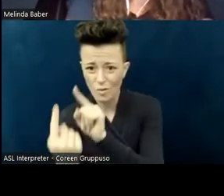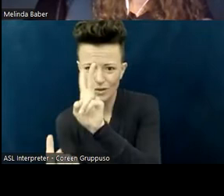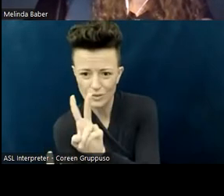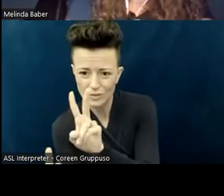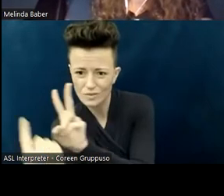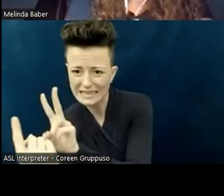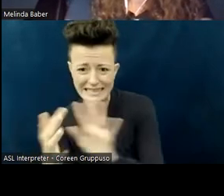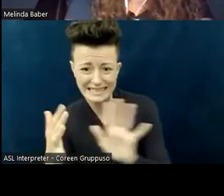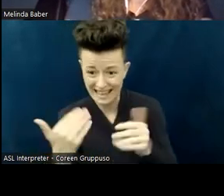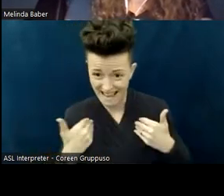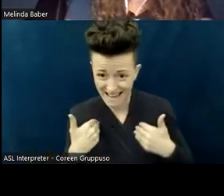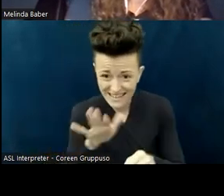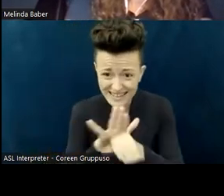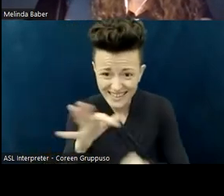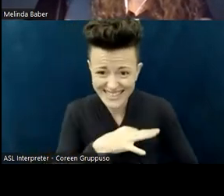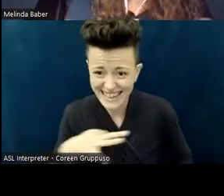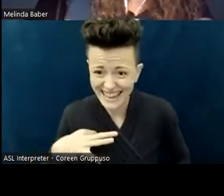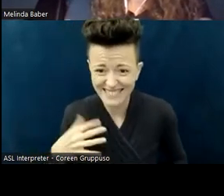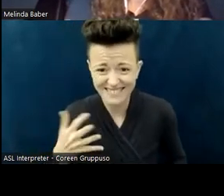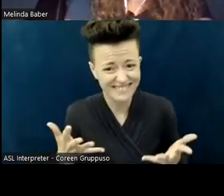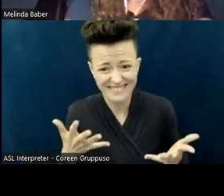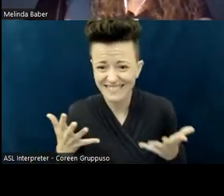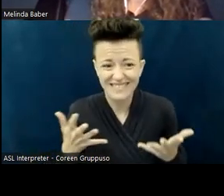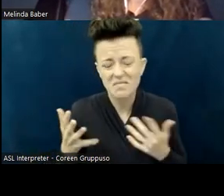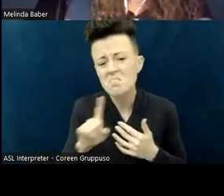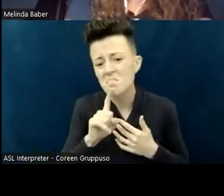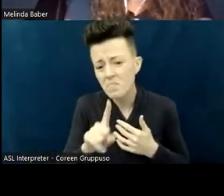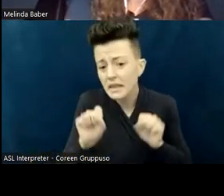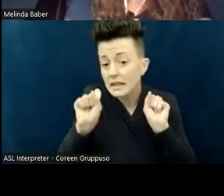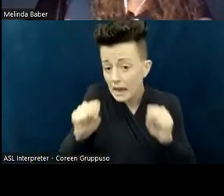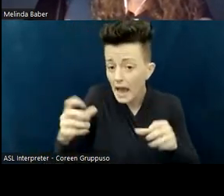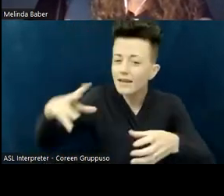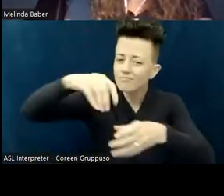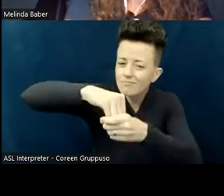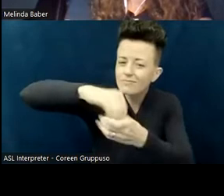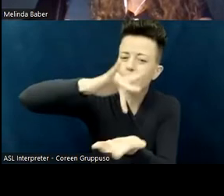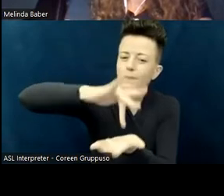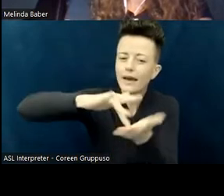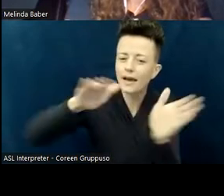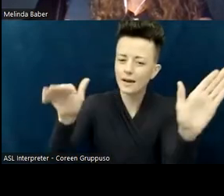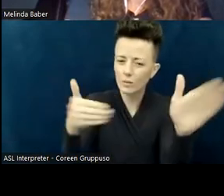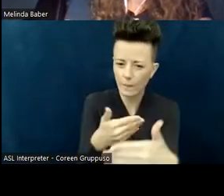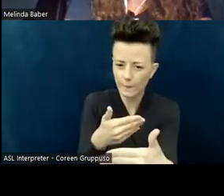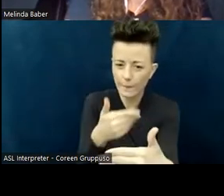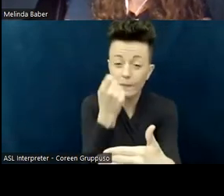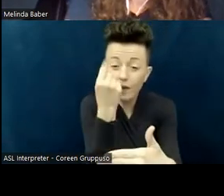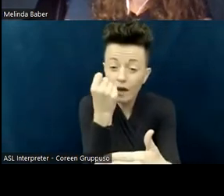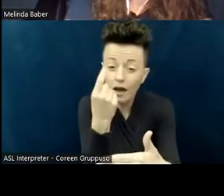there's a lot of elementary school classrooms that have a sensory corner. It can be bigger than the one that I'm showing you, is this fire-retardant,